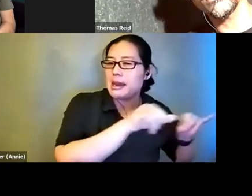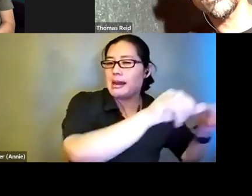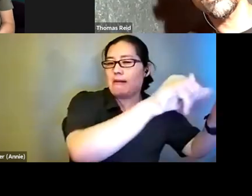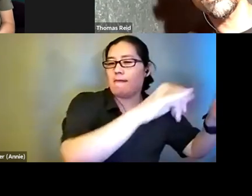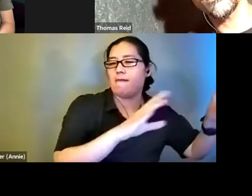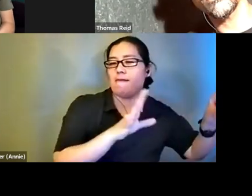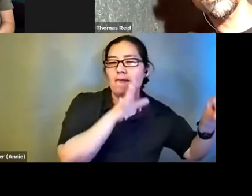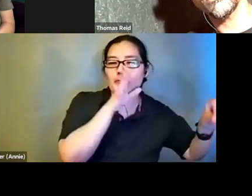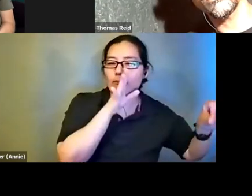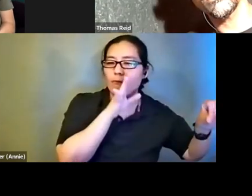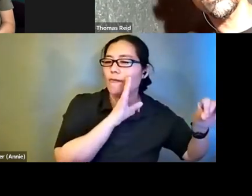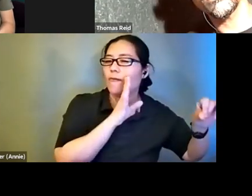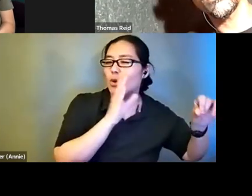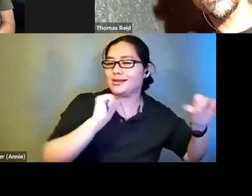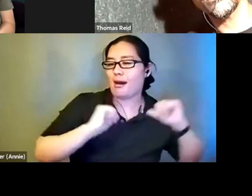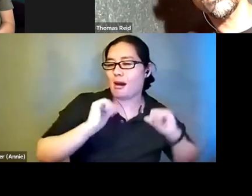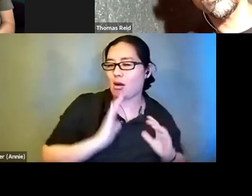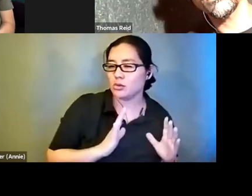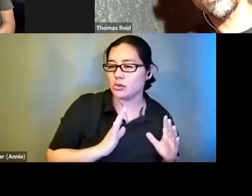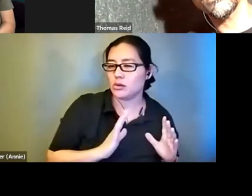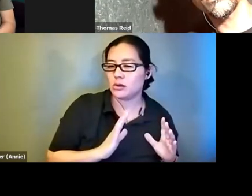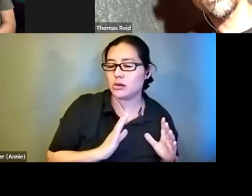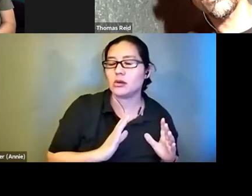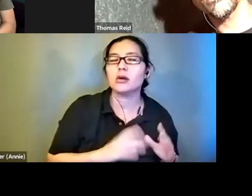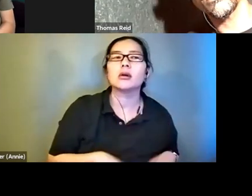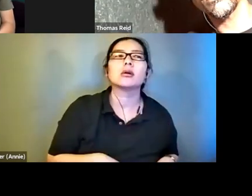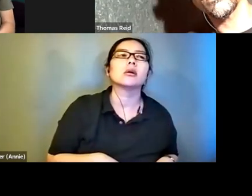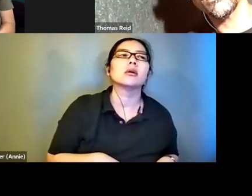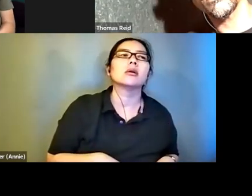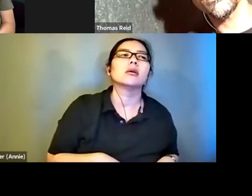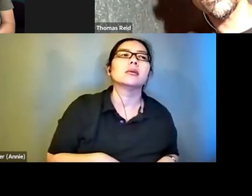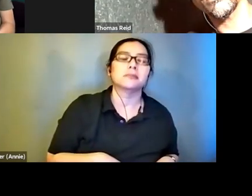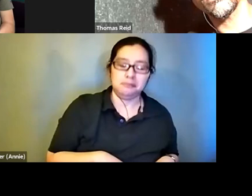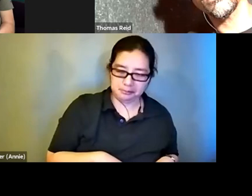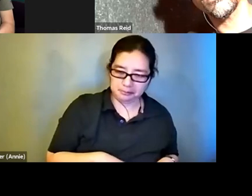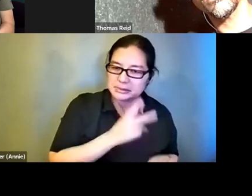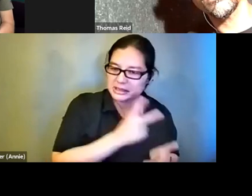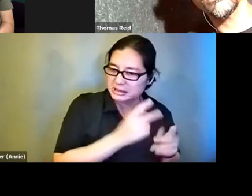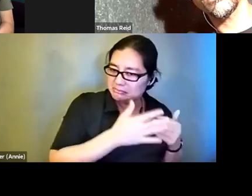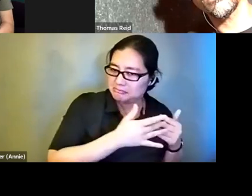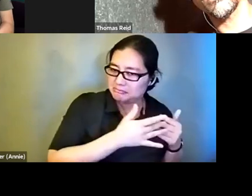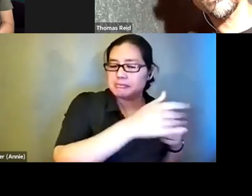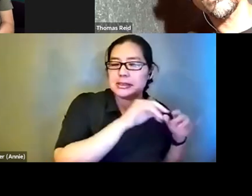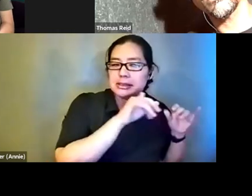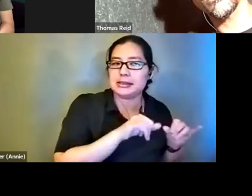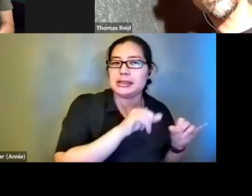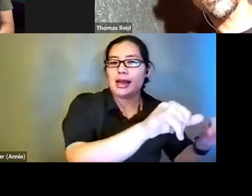subtitles and doing character voices. Keep the same voices for the same people. It's confusing if it's shifting.